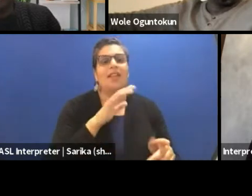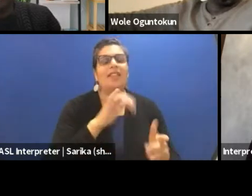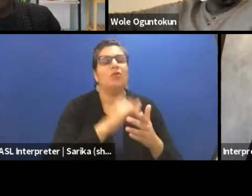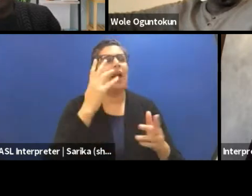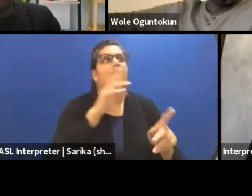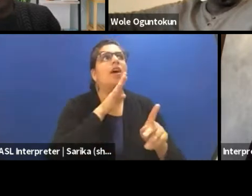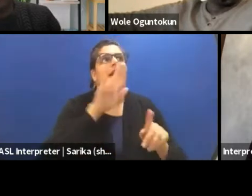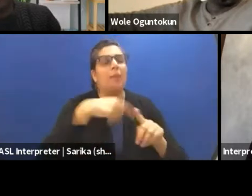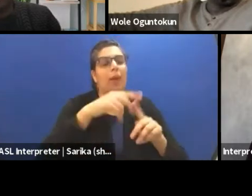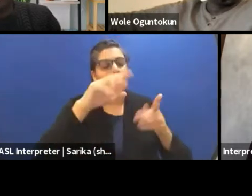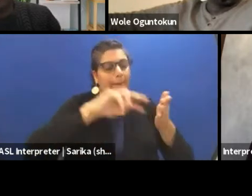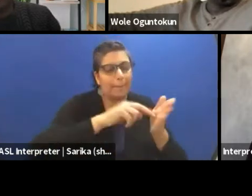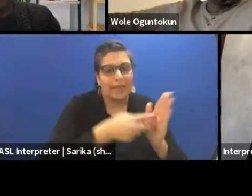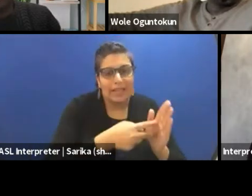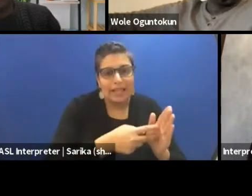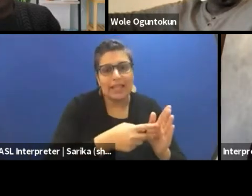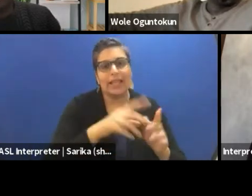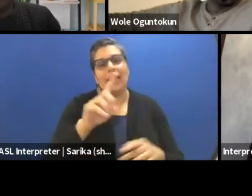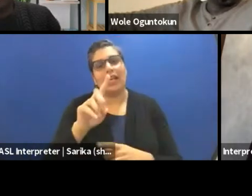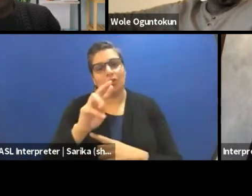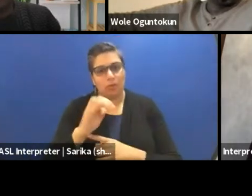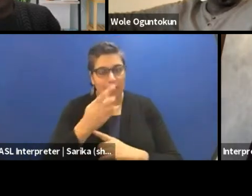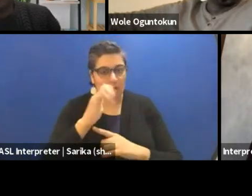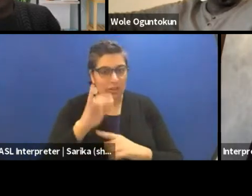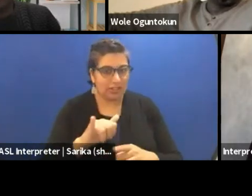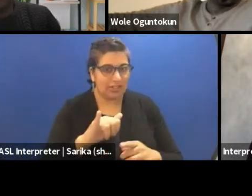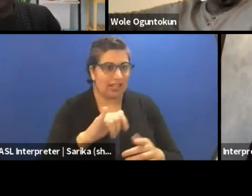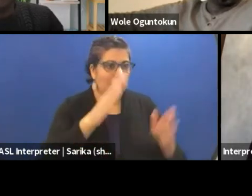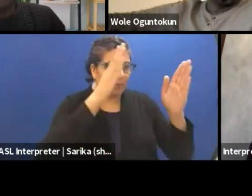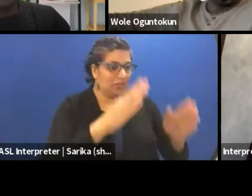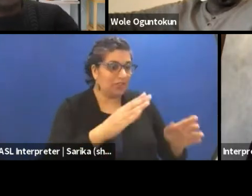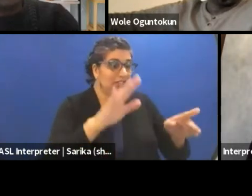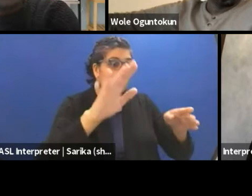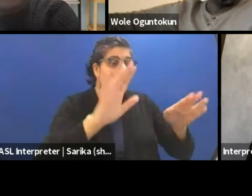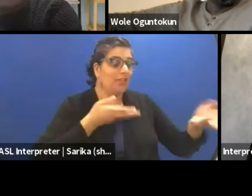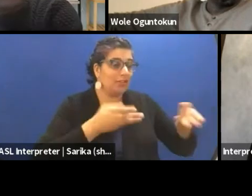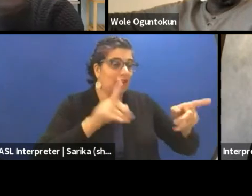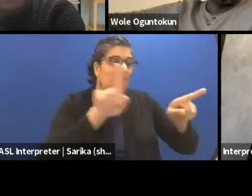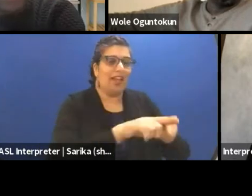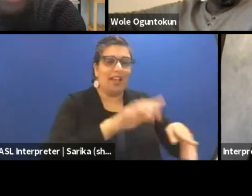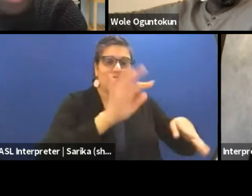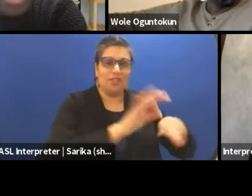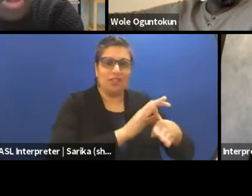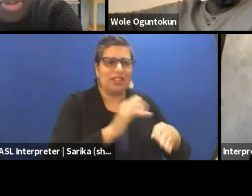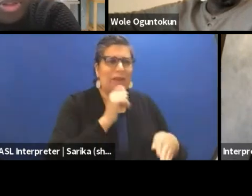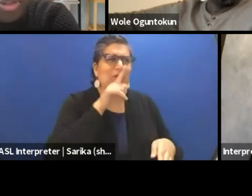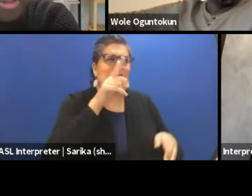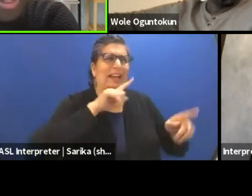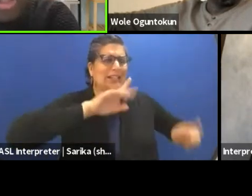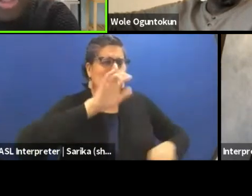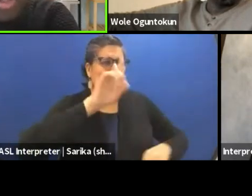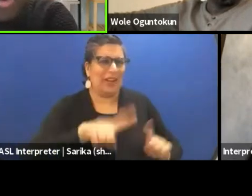in this sense of someone that is serving a certain function. I'm not sure if I answered that question quite. No, thank you.